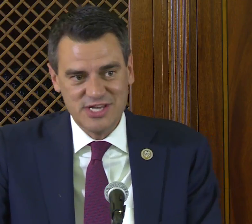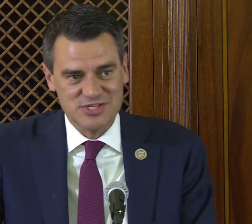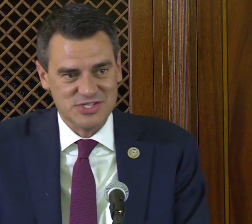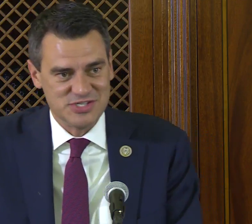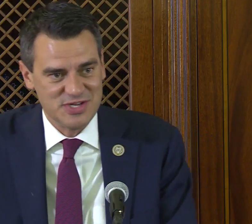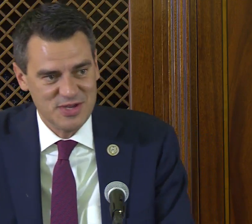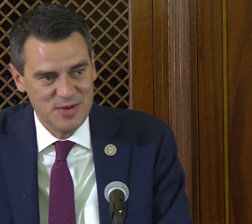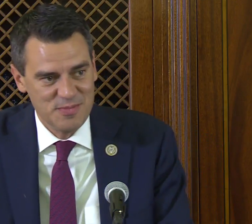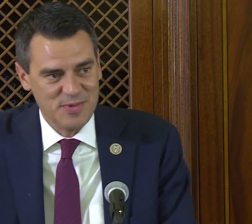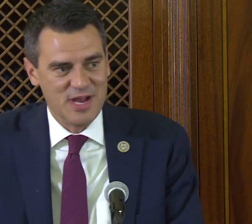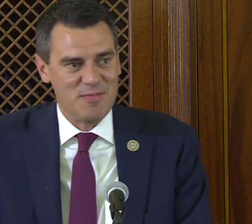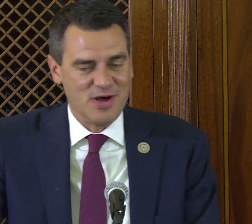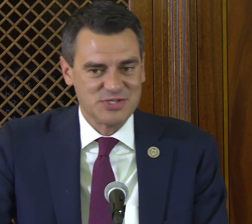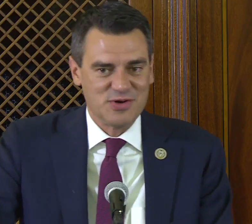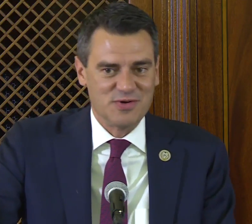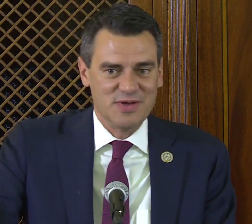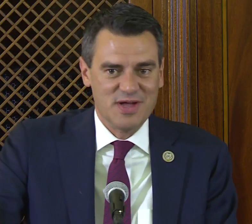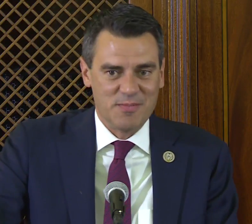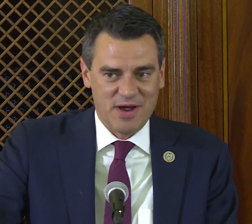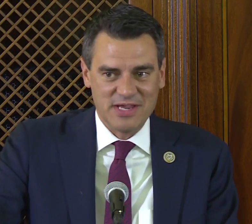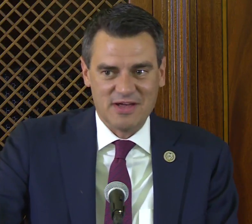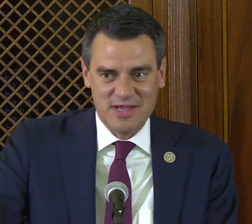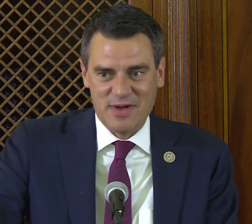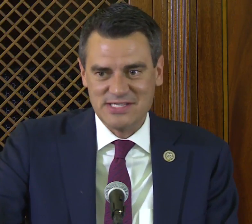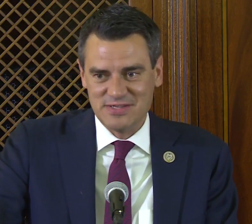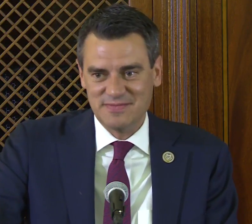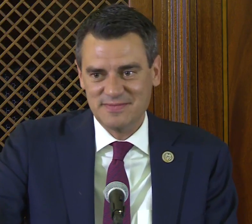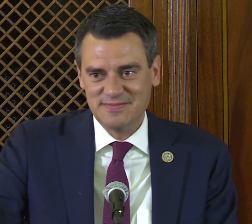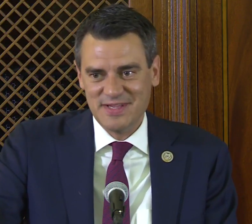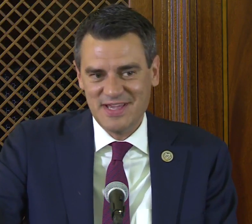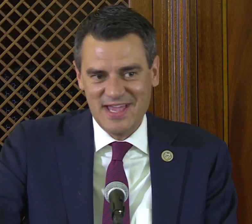I'm not switching allegiances, but I'm also a proud Gallaudet Bison,